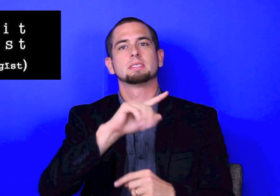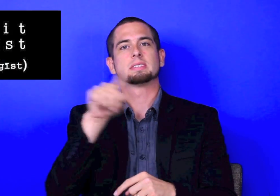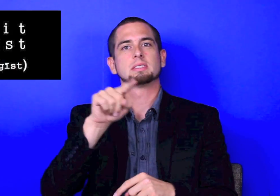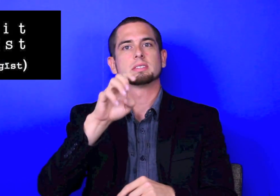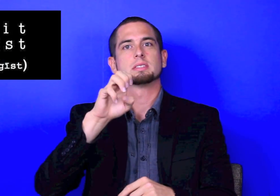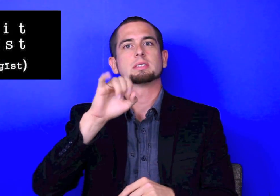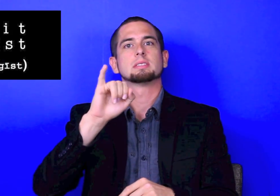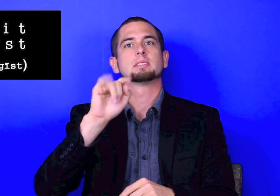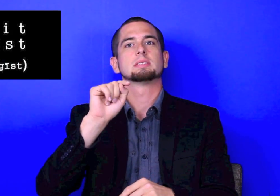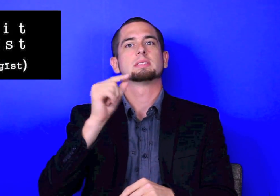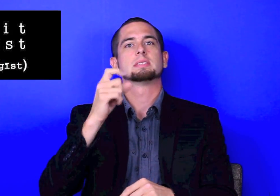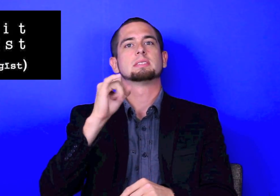We've always had great conversations, with students, with professors, talking about Deaf issues.